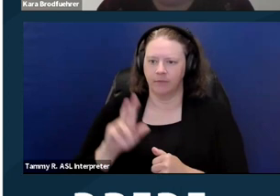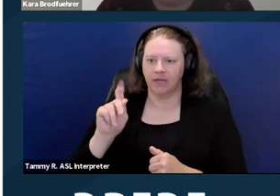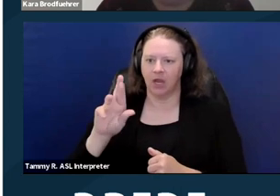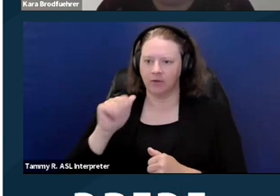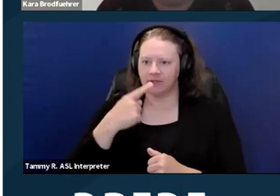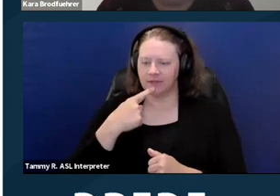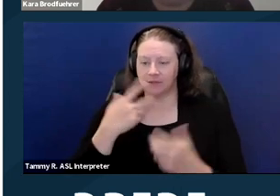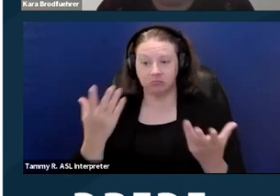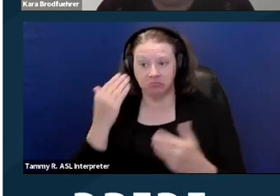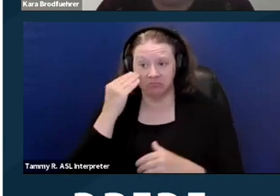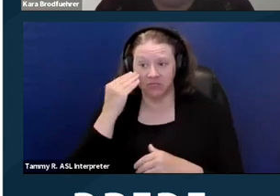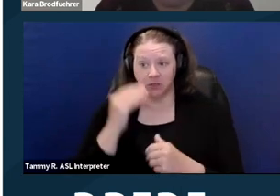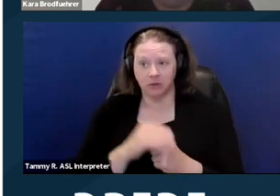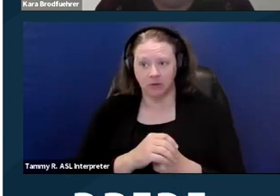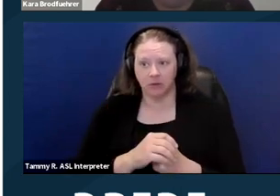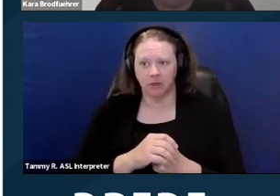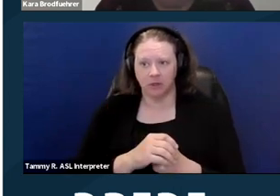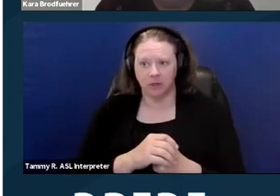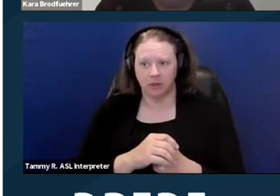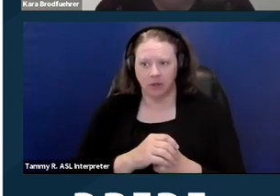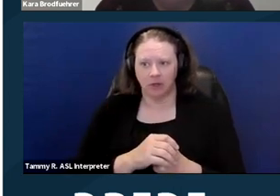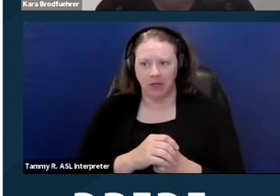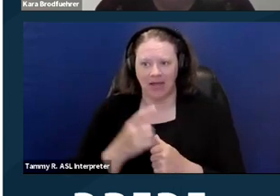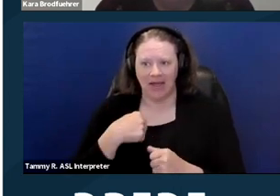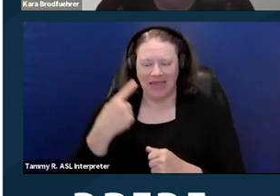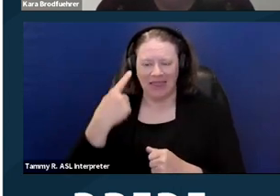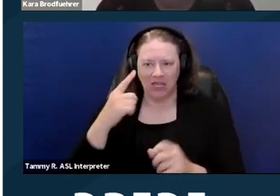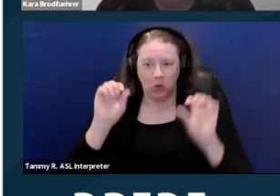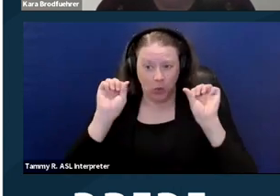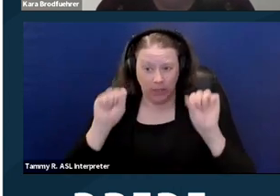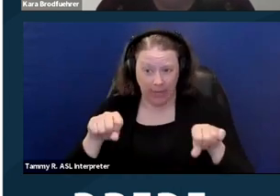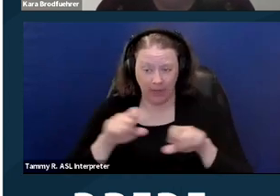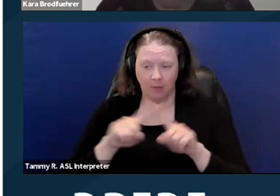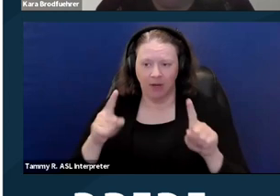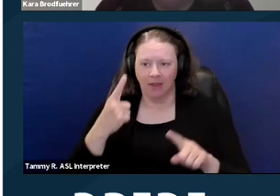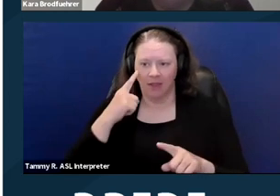You know, I think you can, but I do believe the appeal is really based